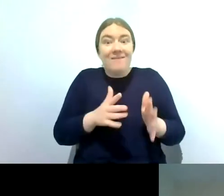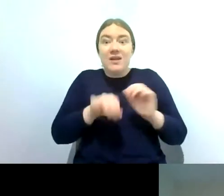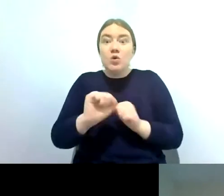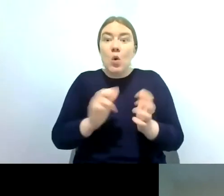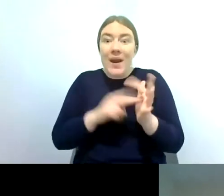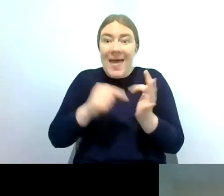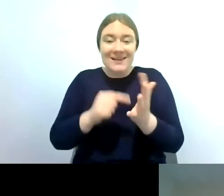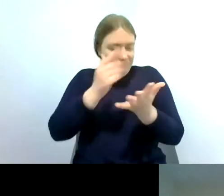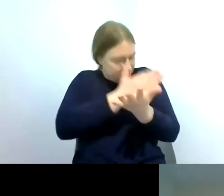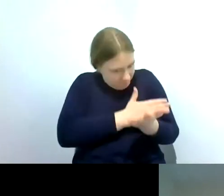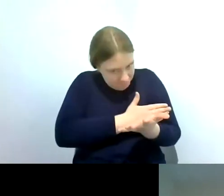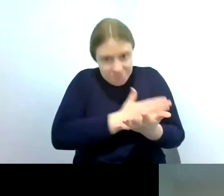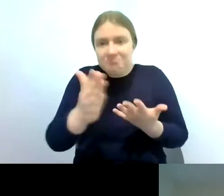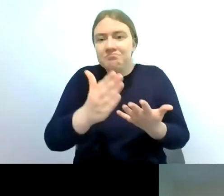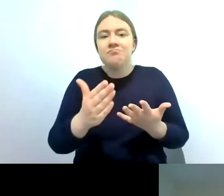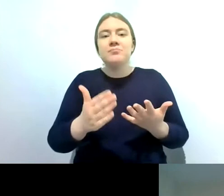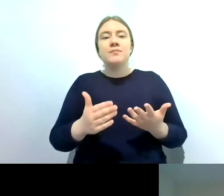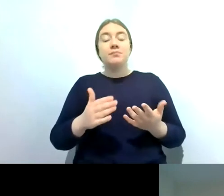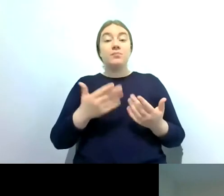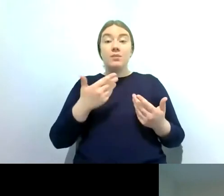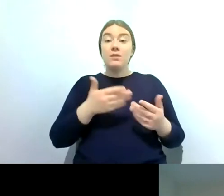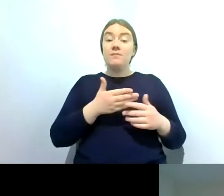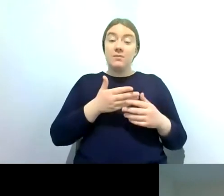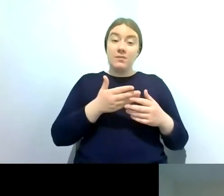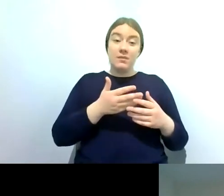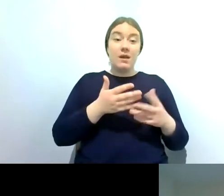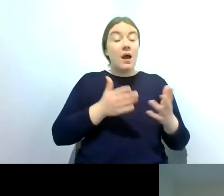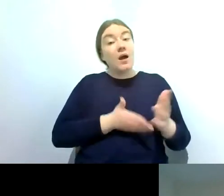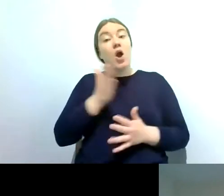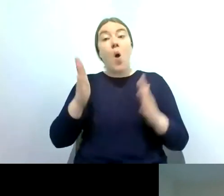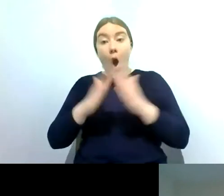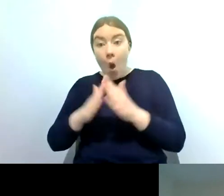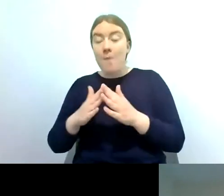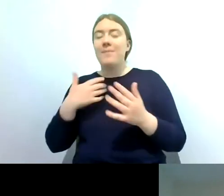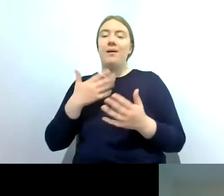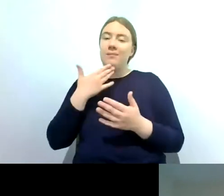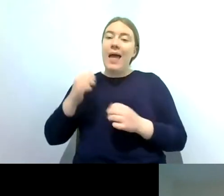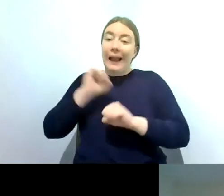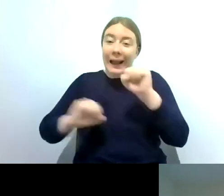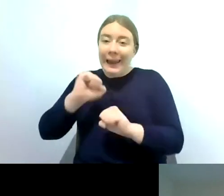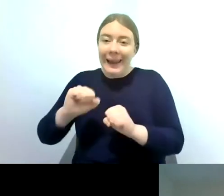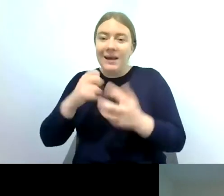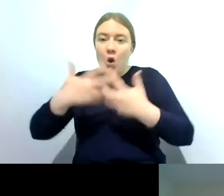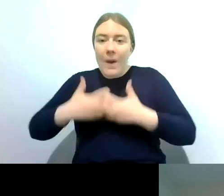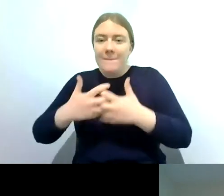trays and then when you get home we ask you to clean them and as a professional when i clean my